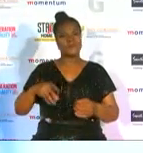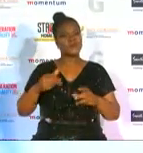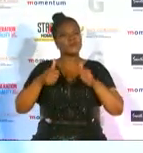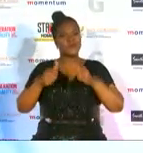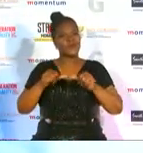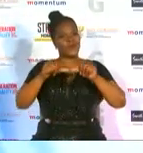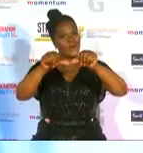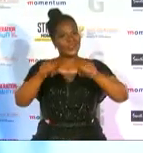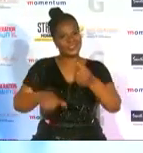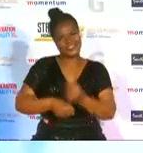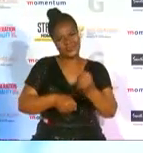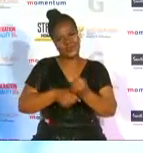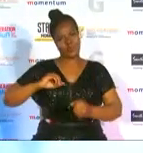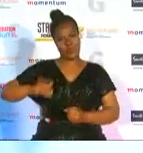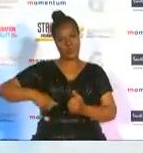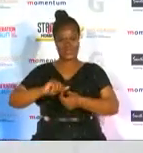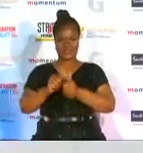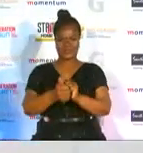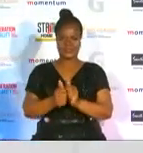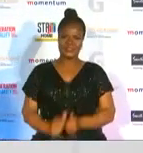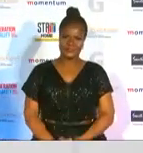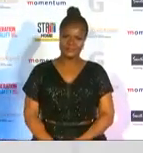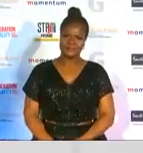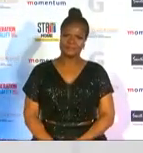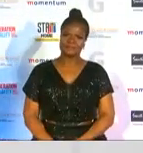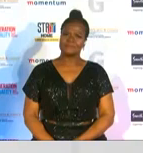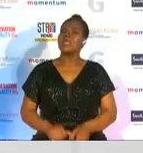thank you so much they definitely must continue le cerjo